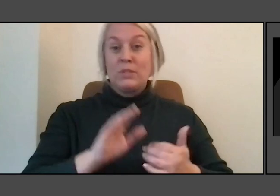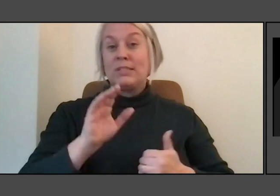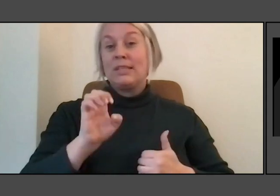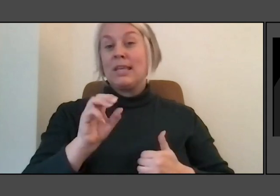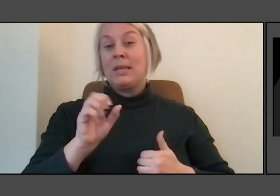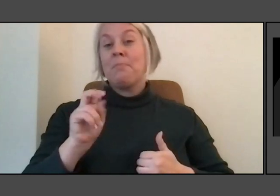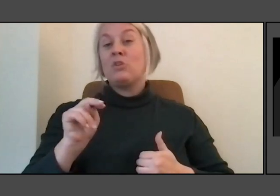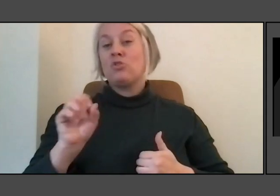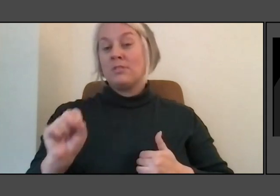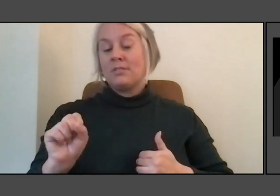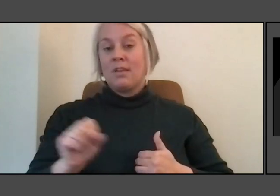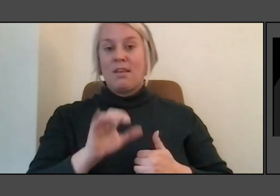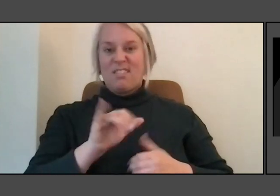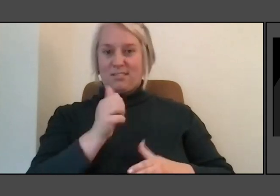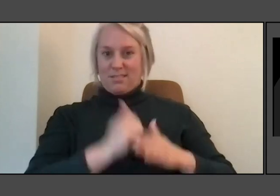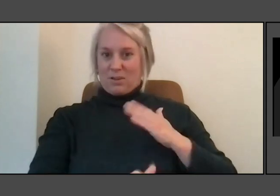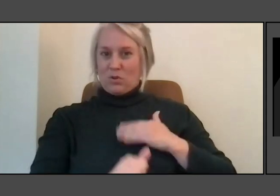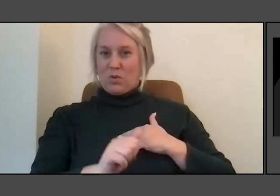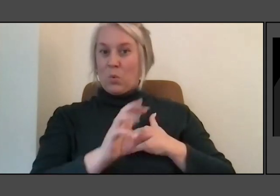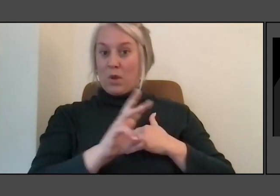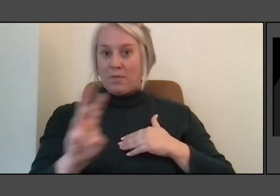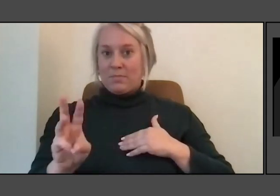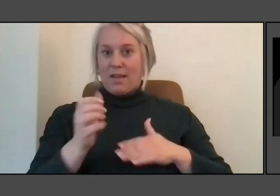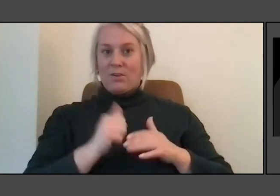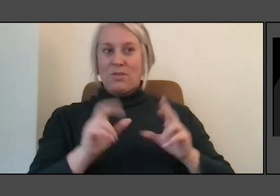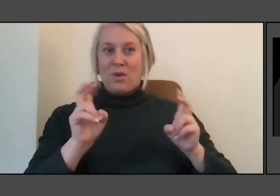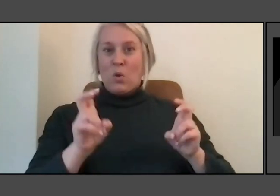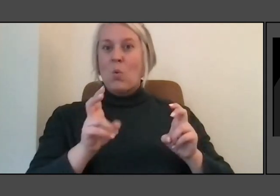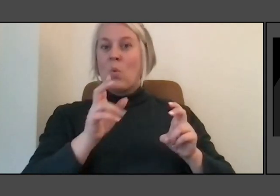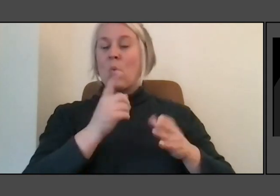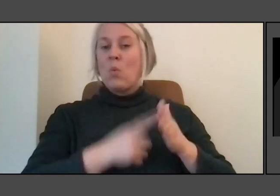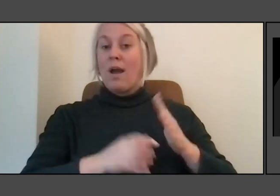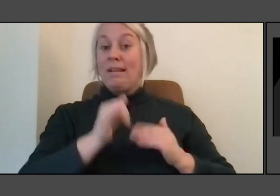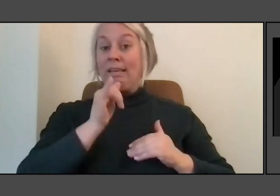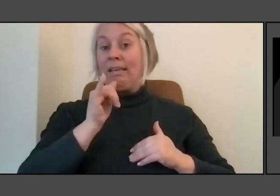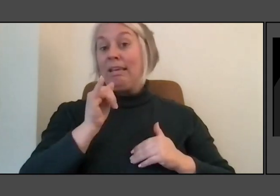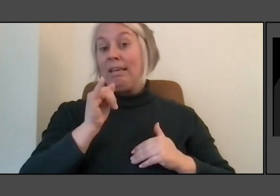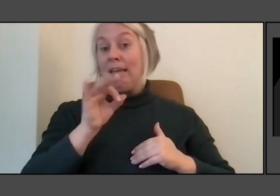what ifs and it really gets you to sort of think outside of the box and go,